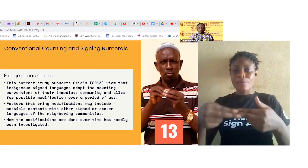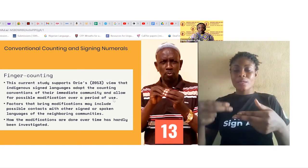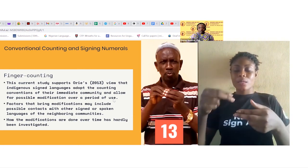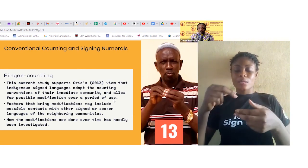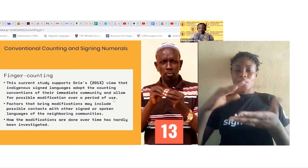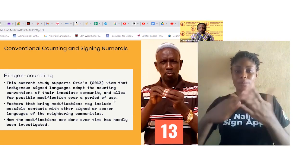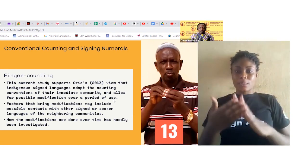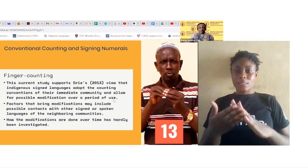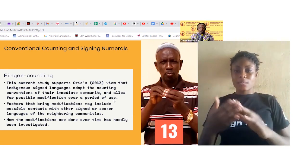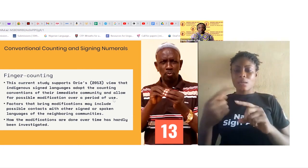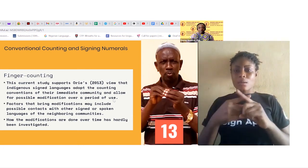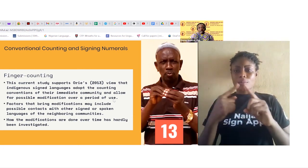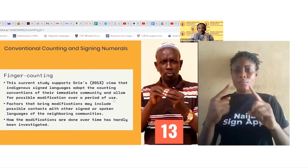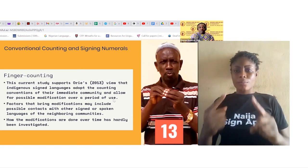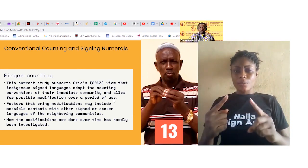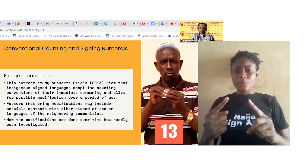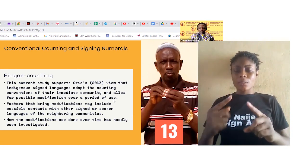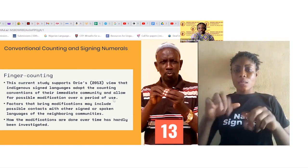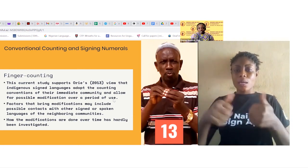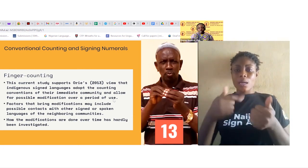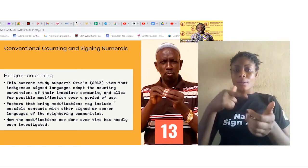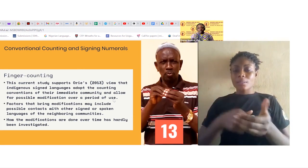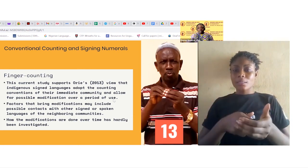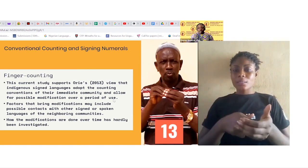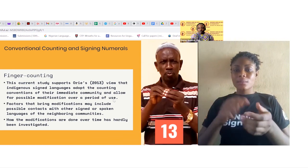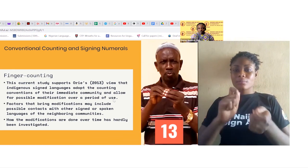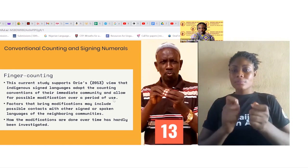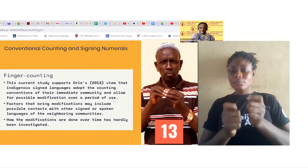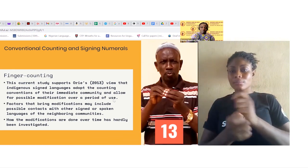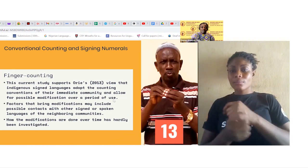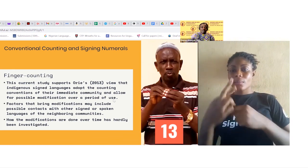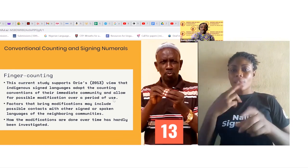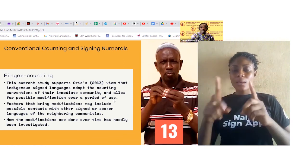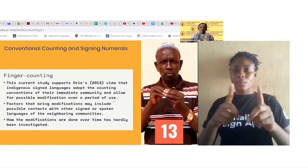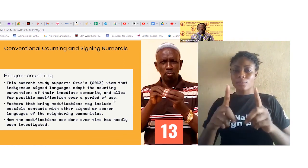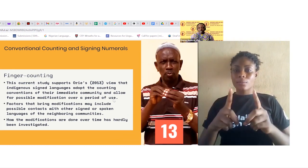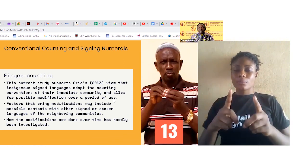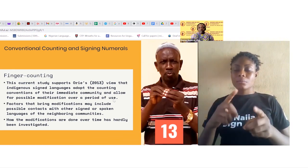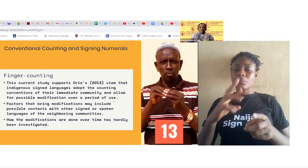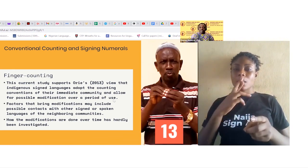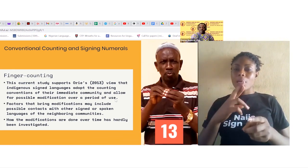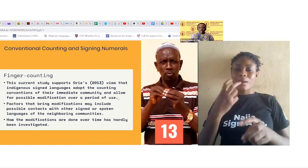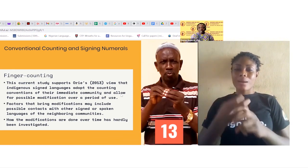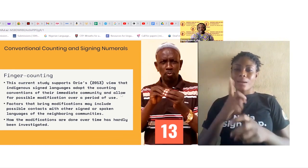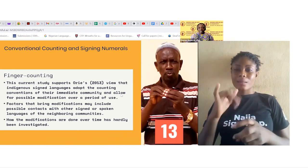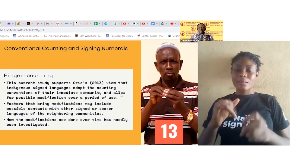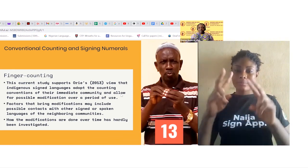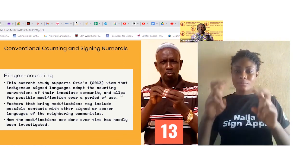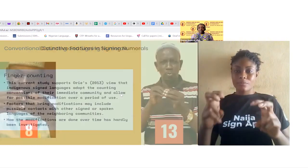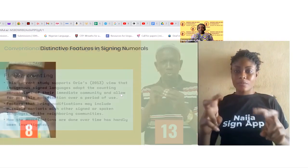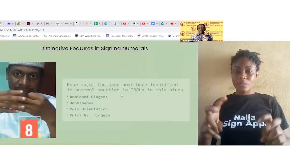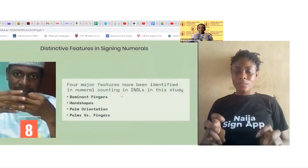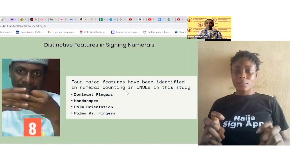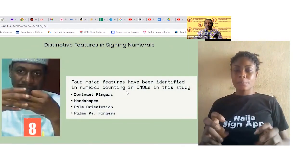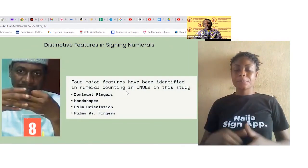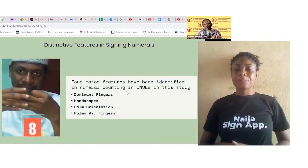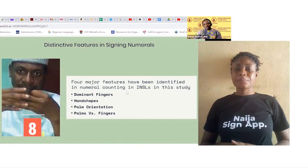um however how these modifications are done over time have hardly been investigated. Now let's look